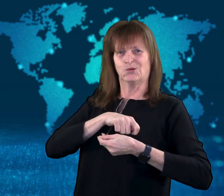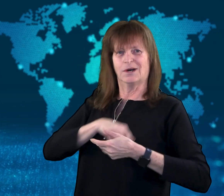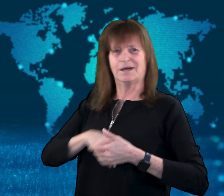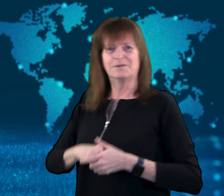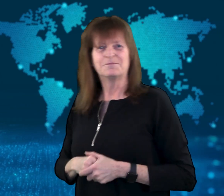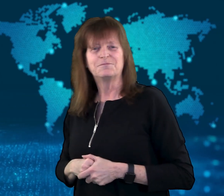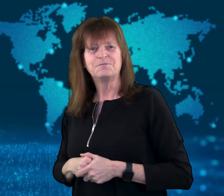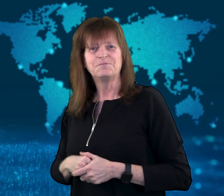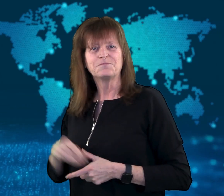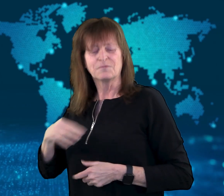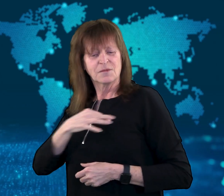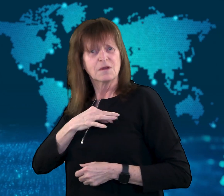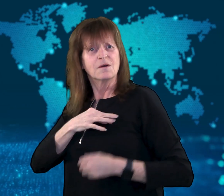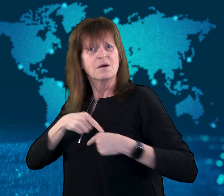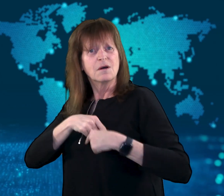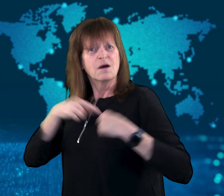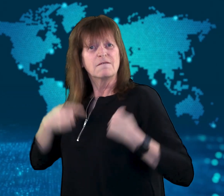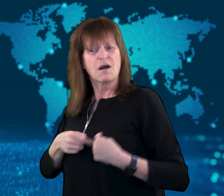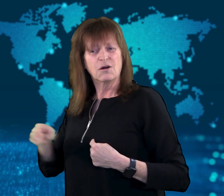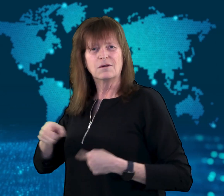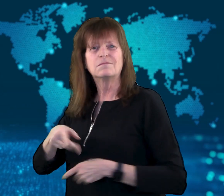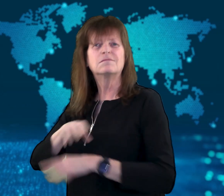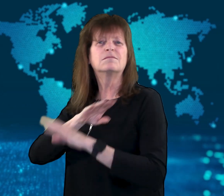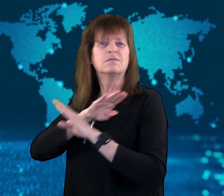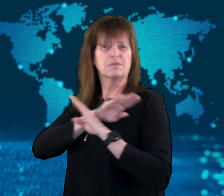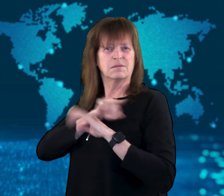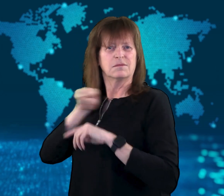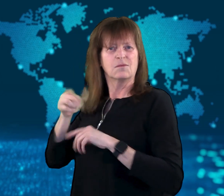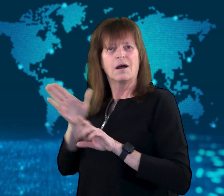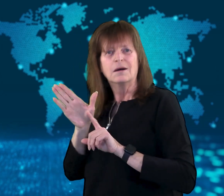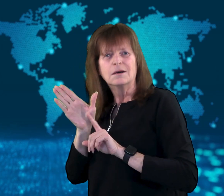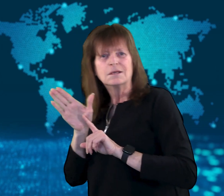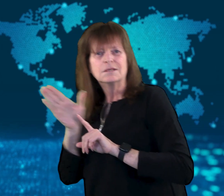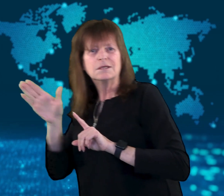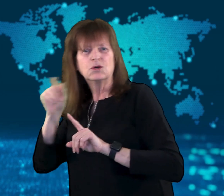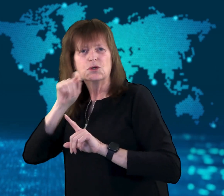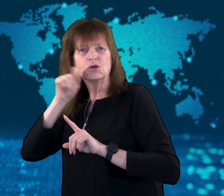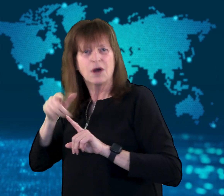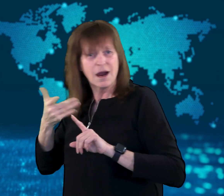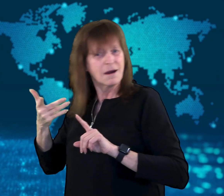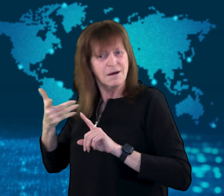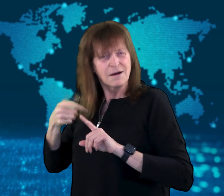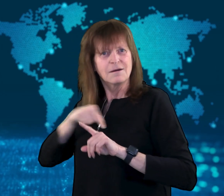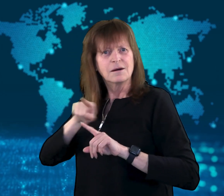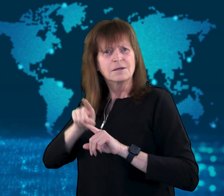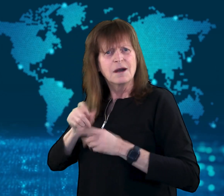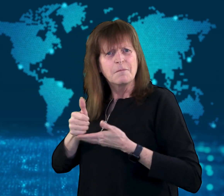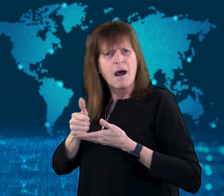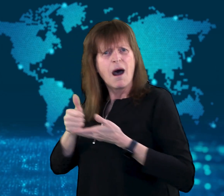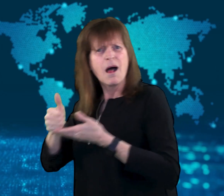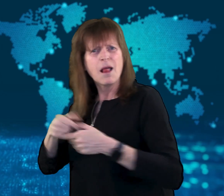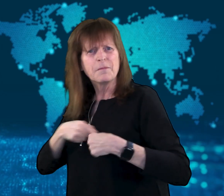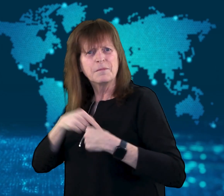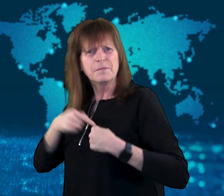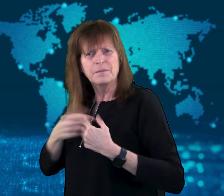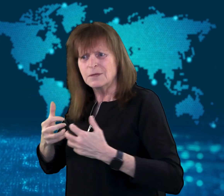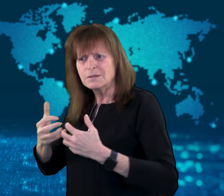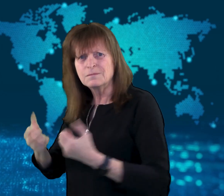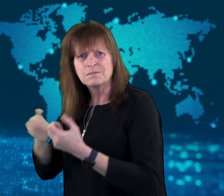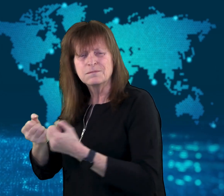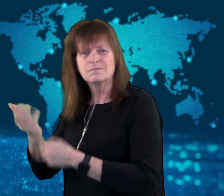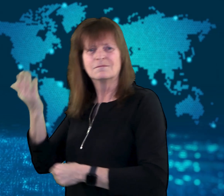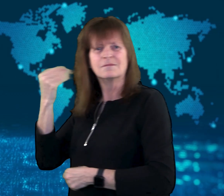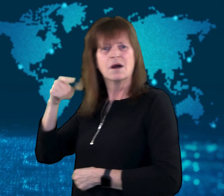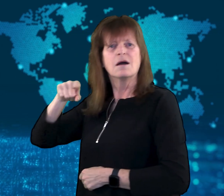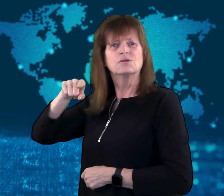The volunteers died in Eastern Ukraine during a humanitarian rescue in January.